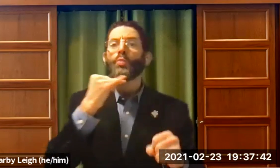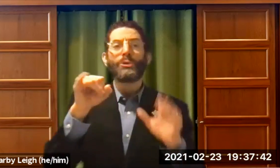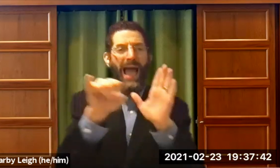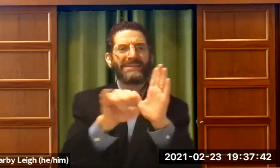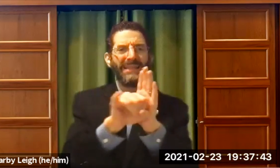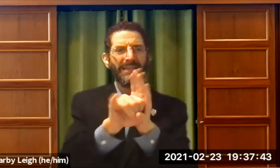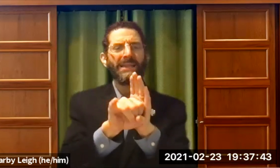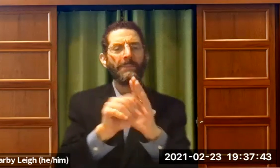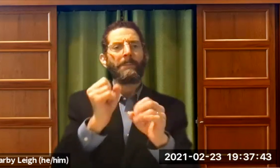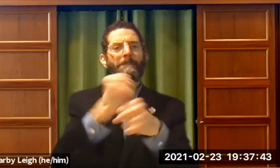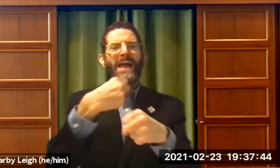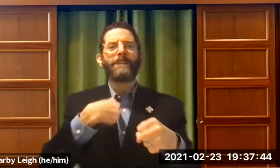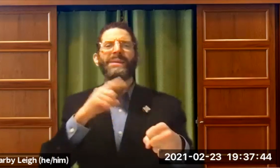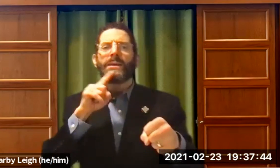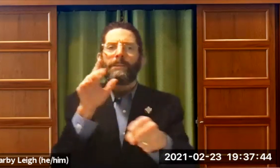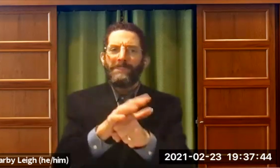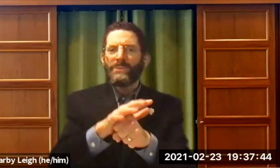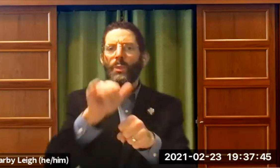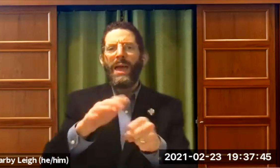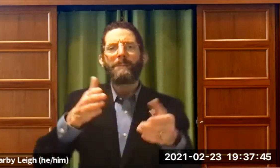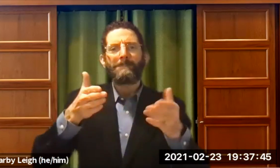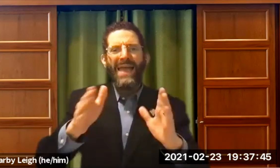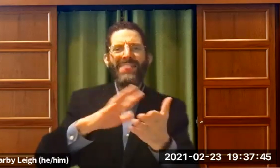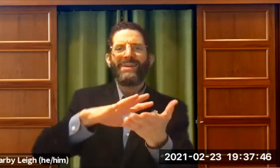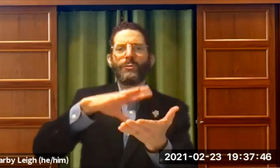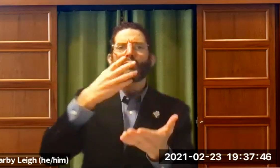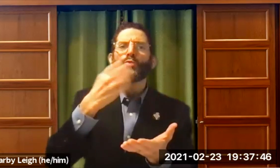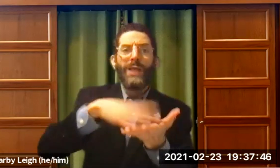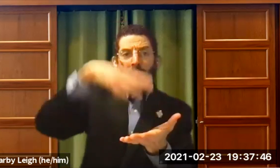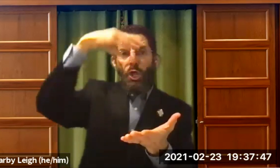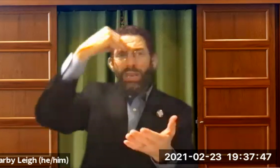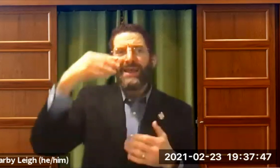that fed my strong identity to my commitment